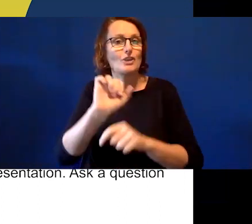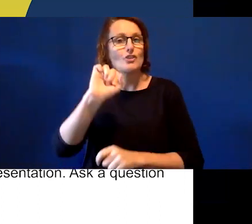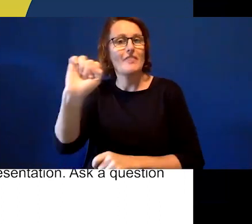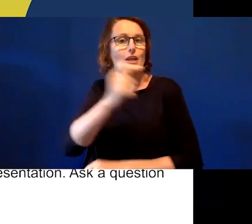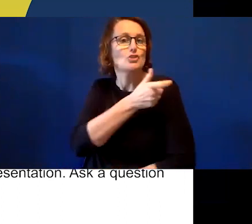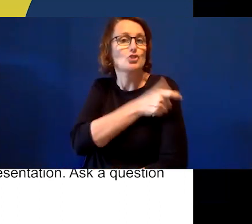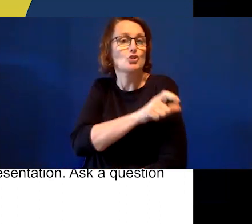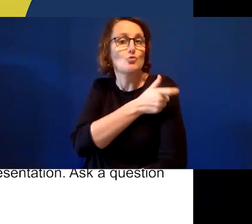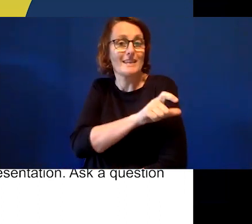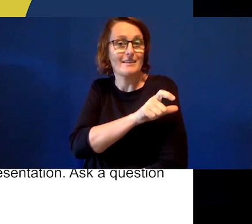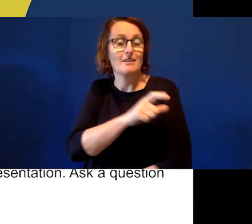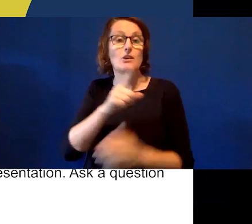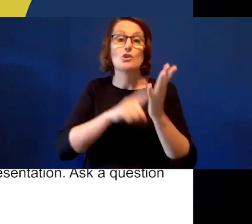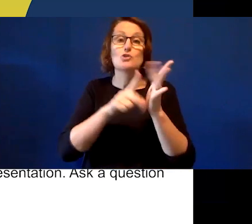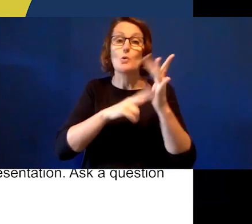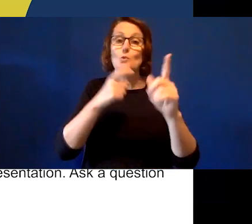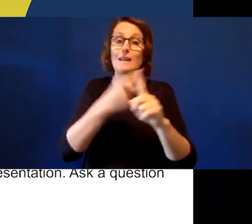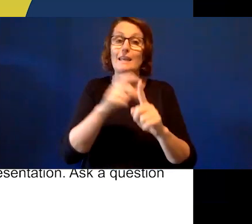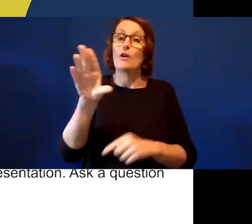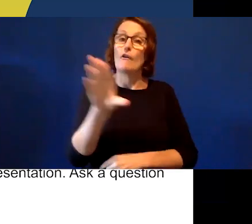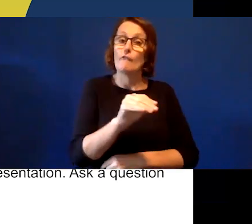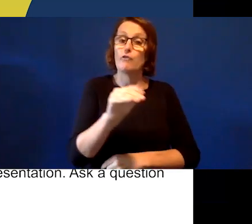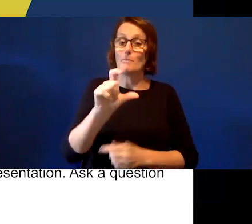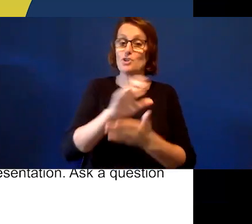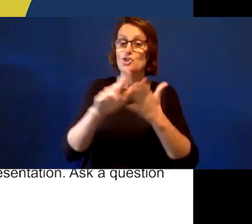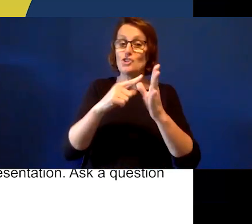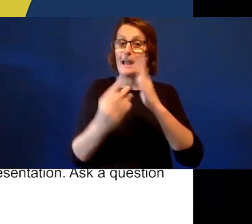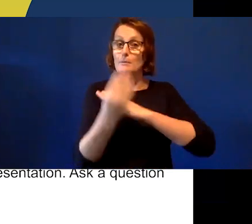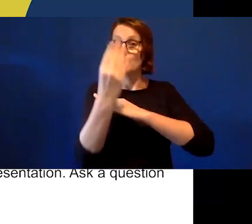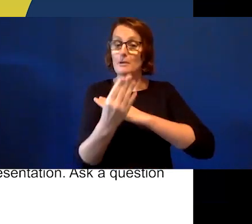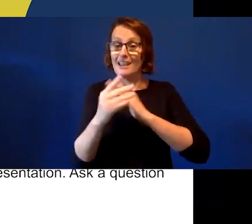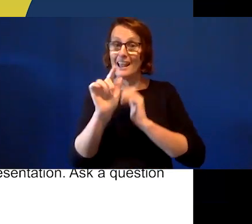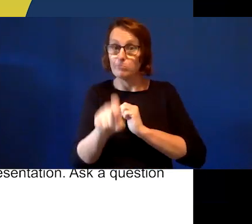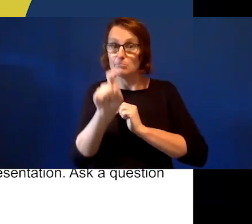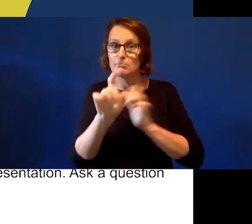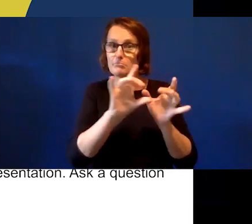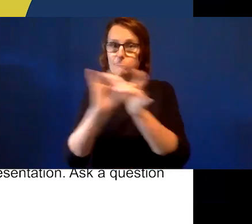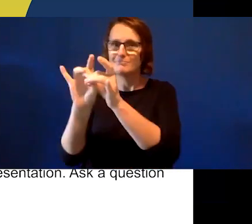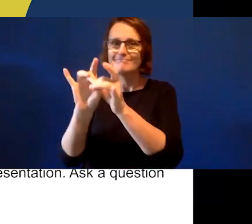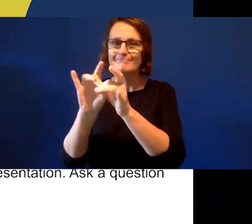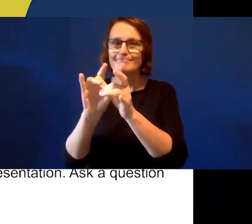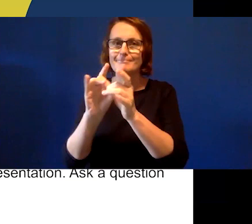directly from the chat feature had been disabled on some devices. So,